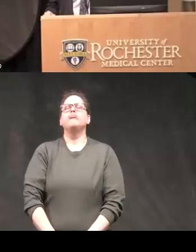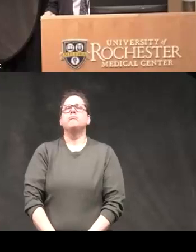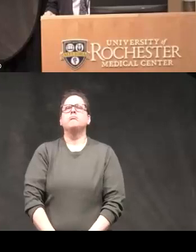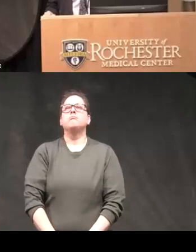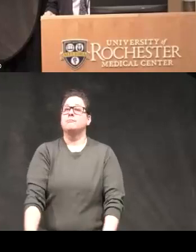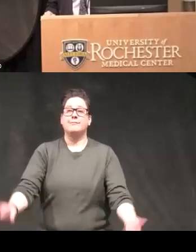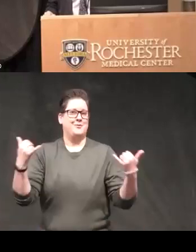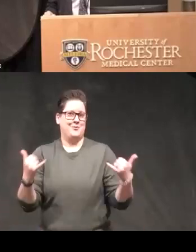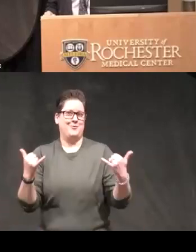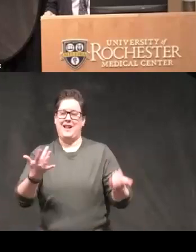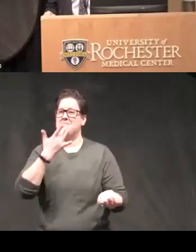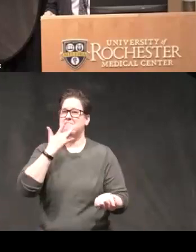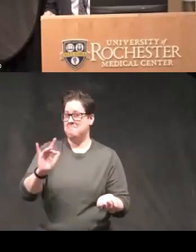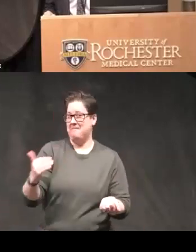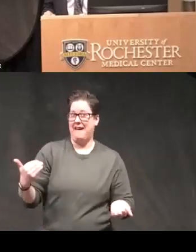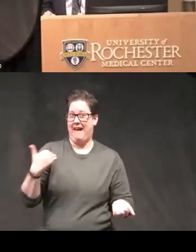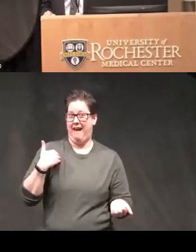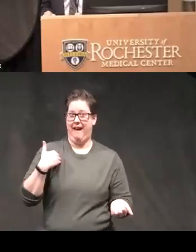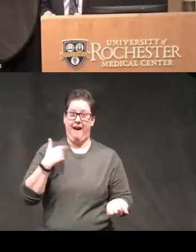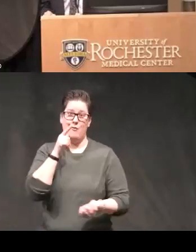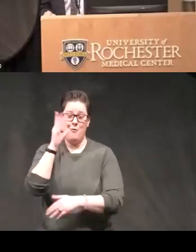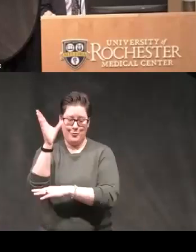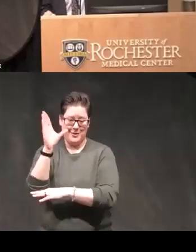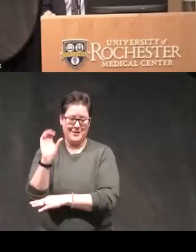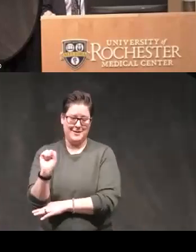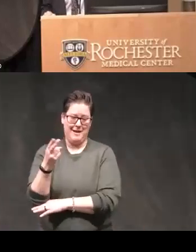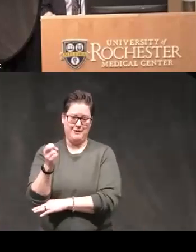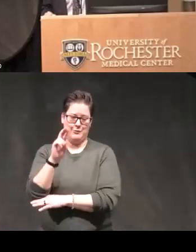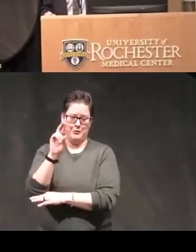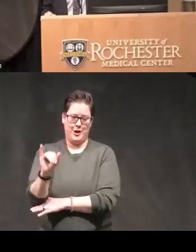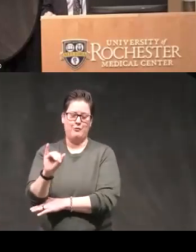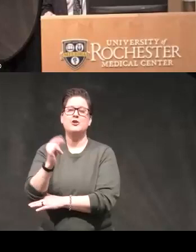um today we're very fortunate to have as our presenter Sherry Johnson from University of